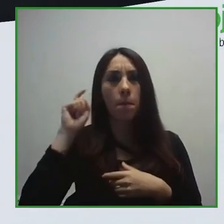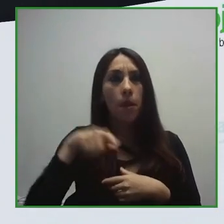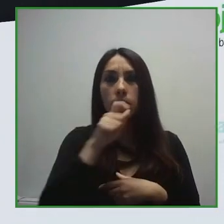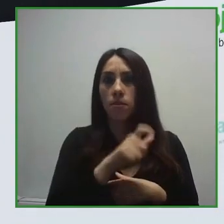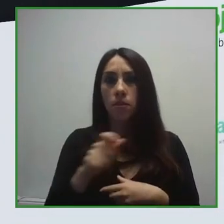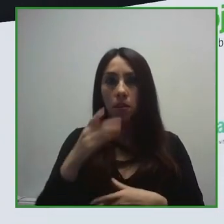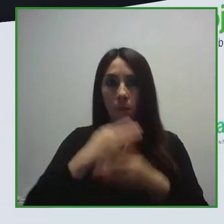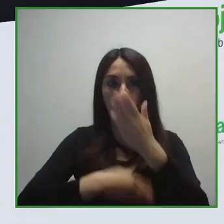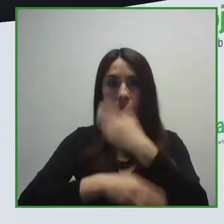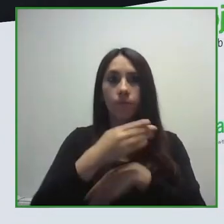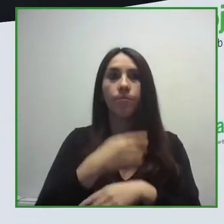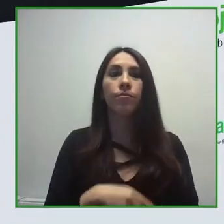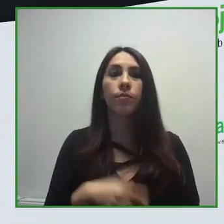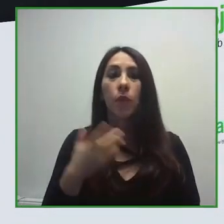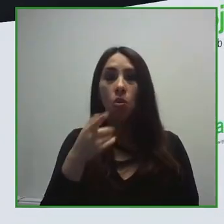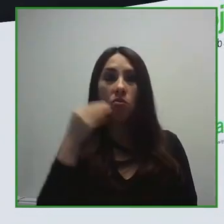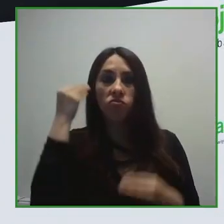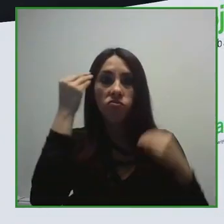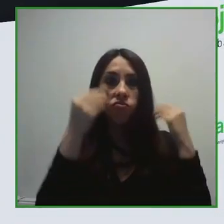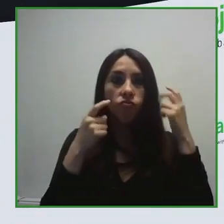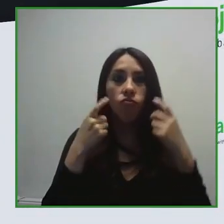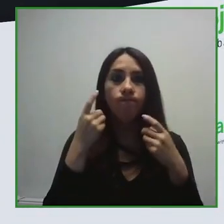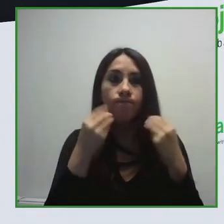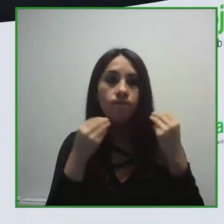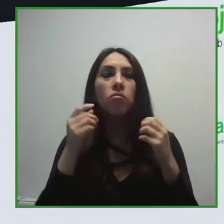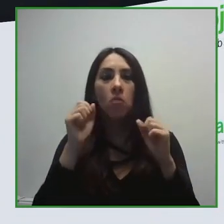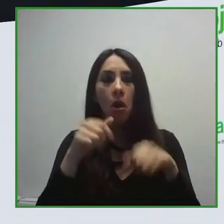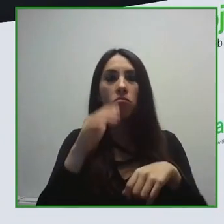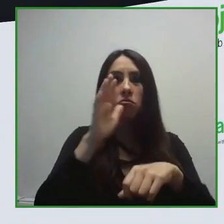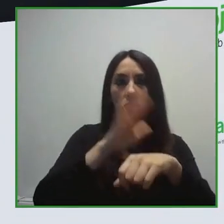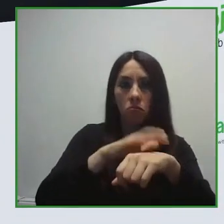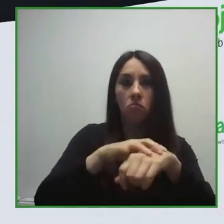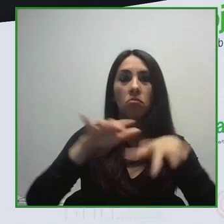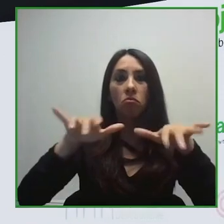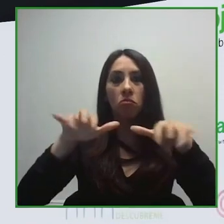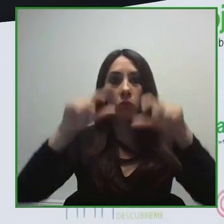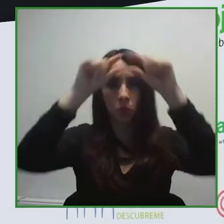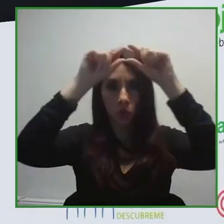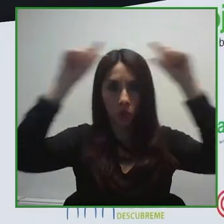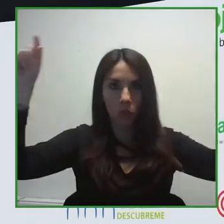Without a doubt, accessibility is across cutting issue in all aspects of life,